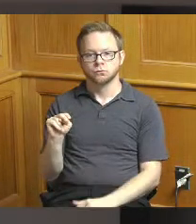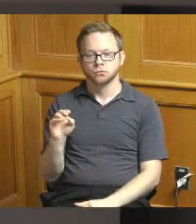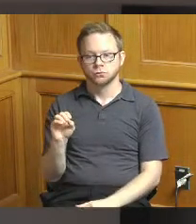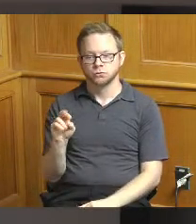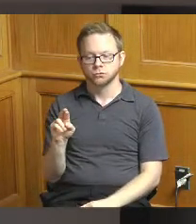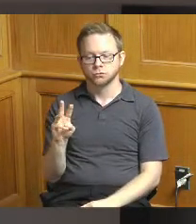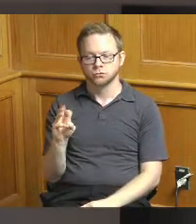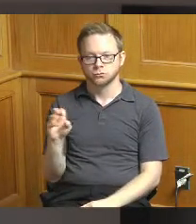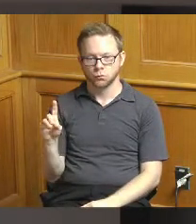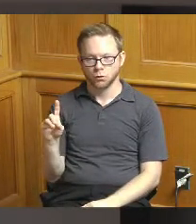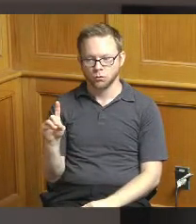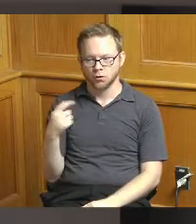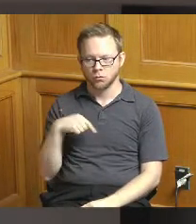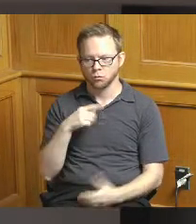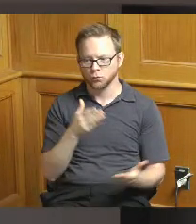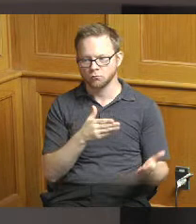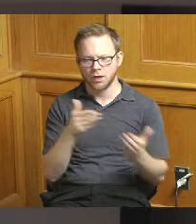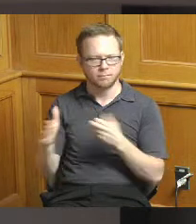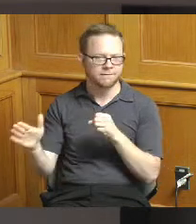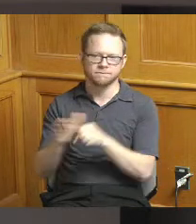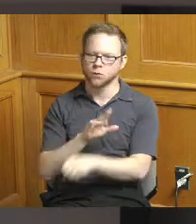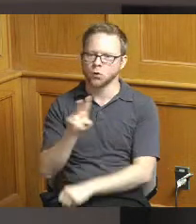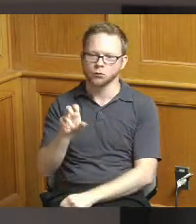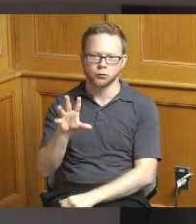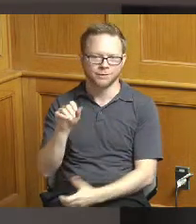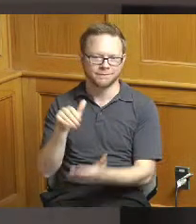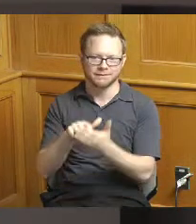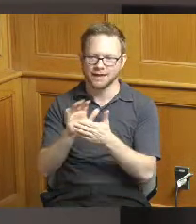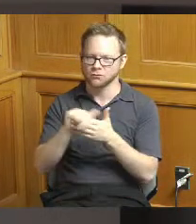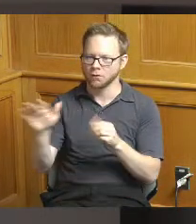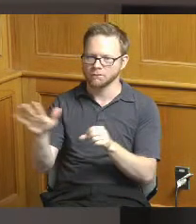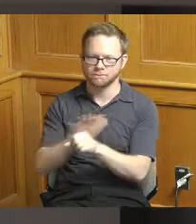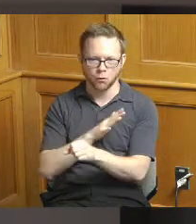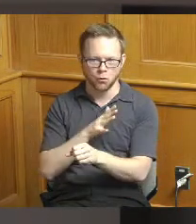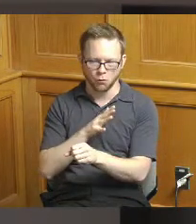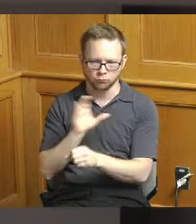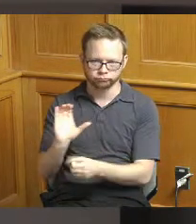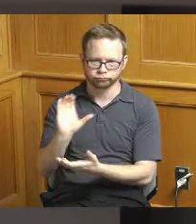we're recommending the full 250 thousand dollars here for what would kind of be